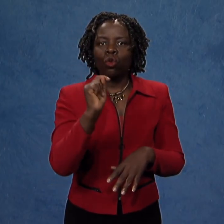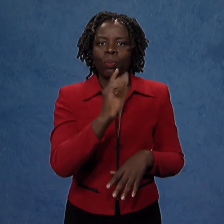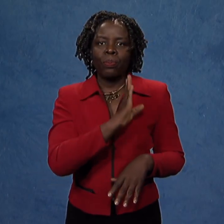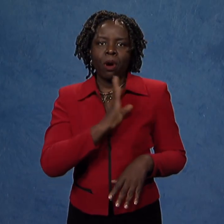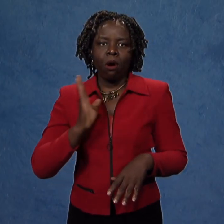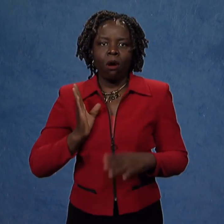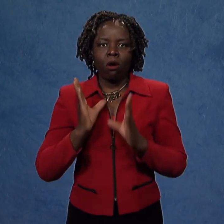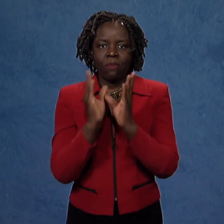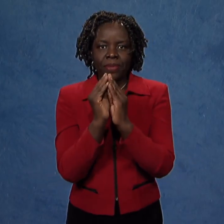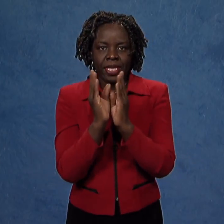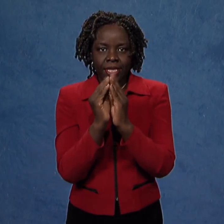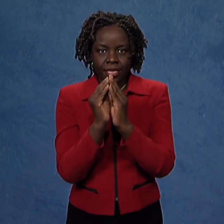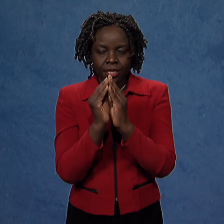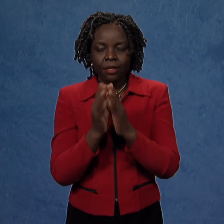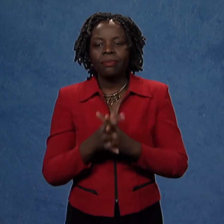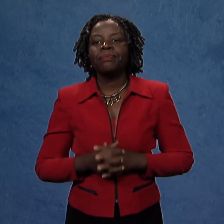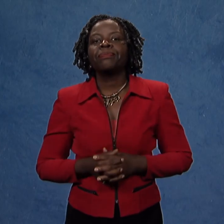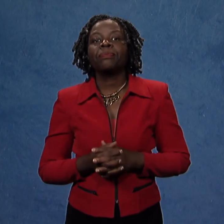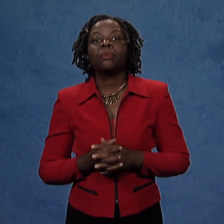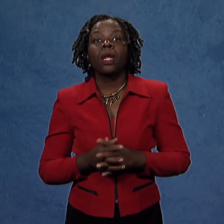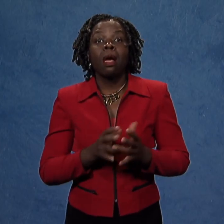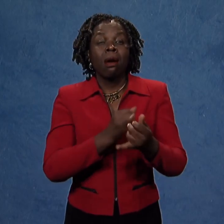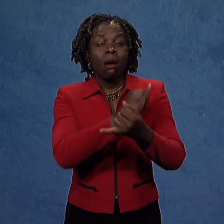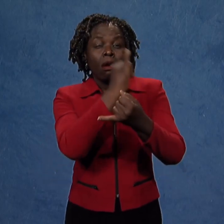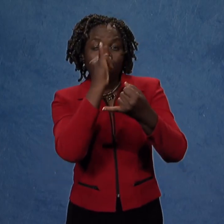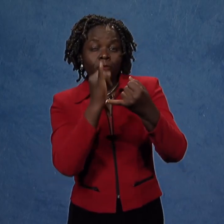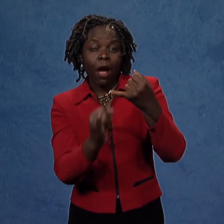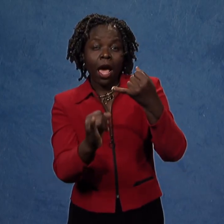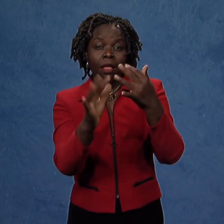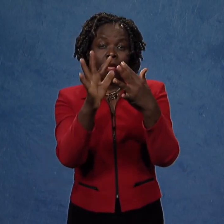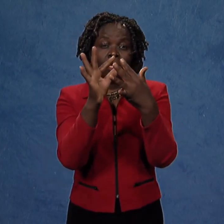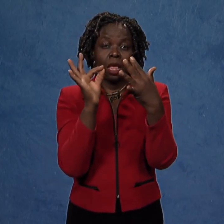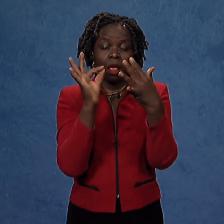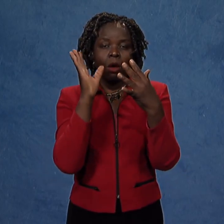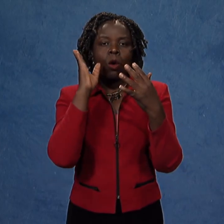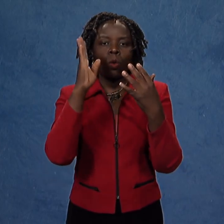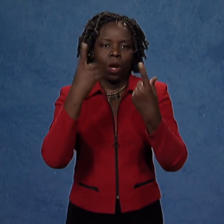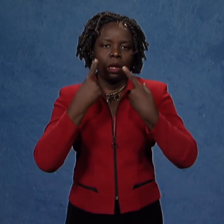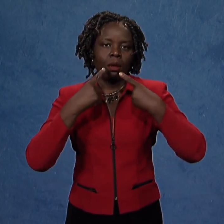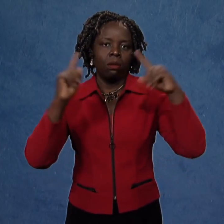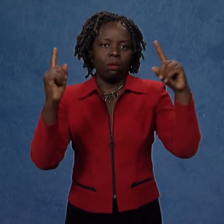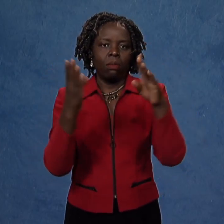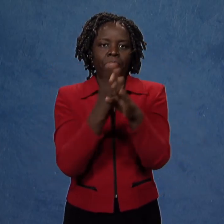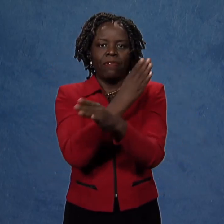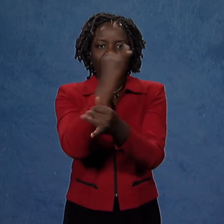at their October board meeting. The final selection will be announced